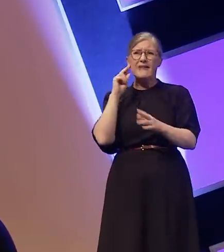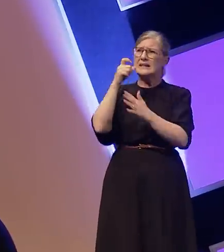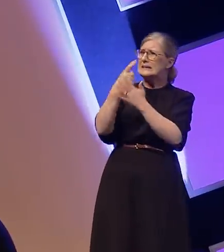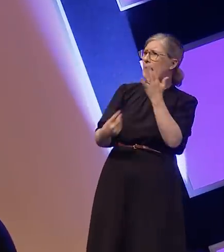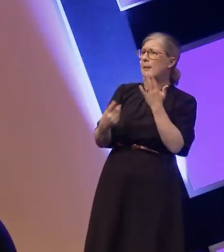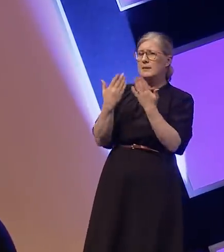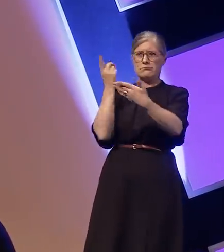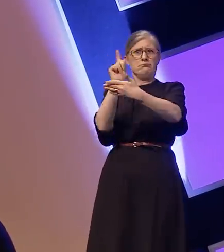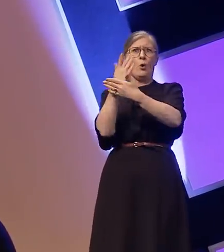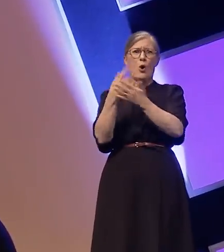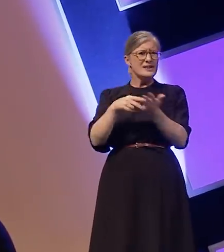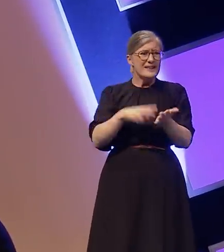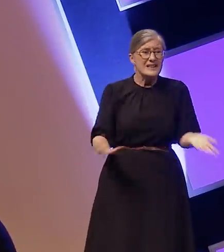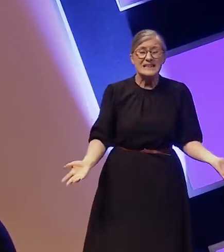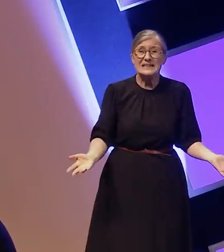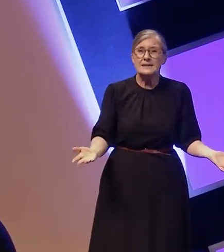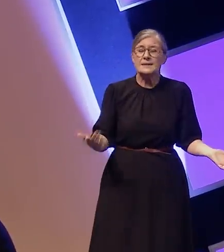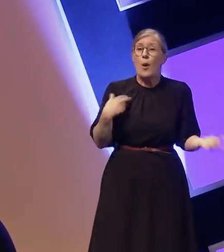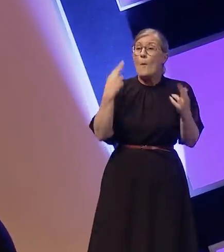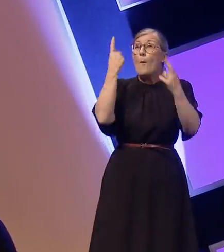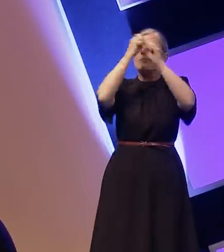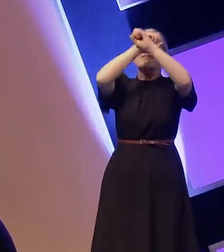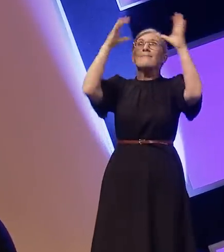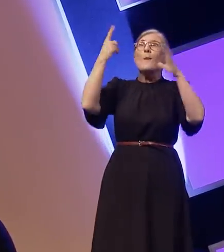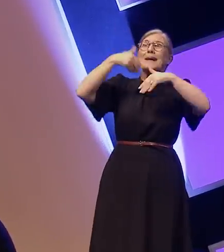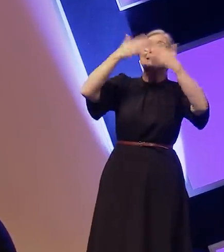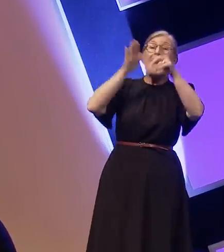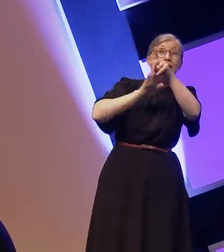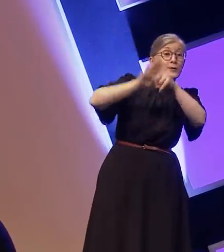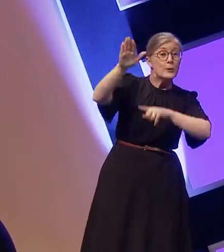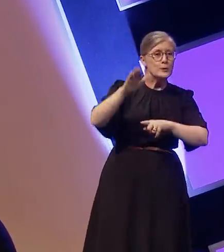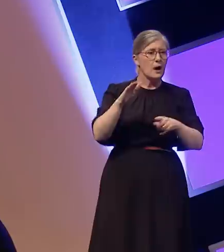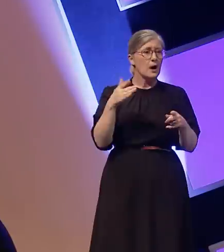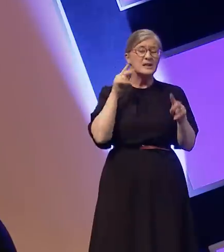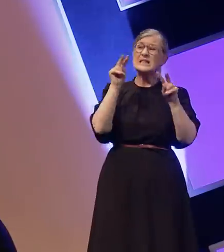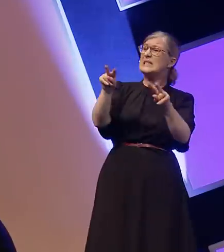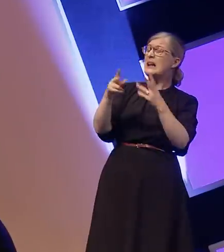I can only dream where seeing other disabled people on screen isn't such a rare sight, or